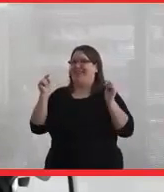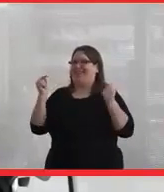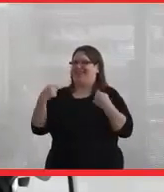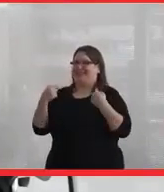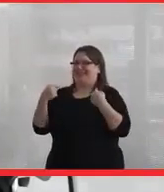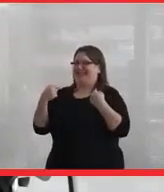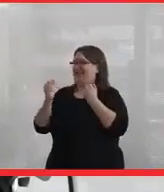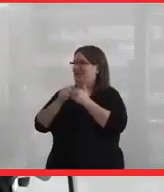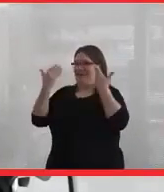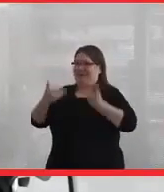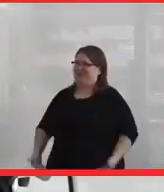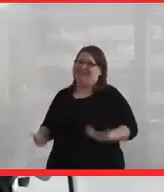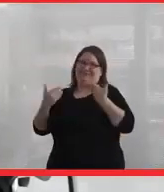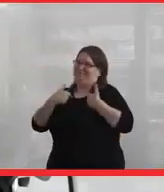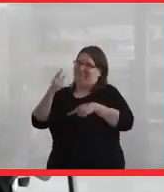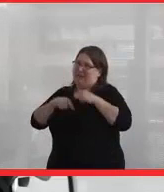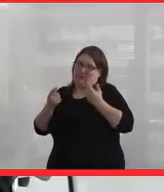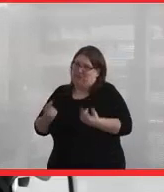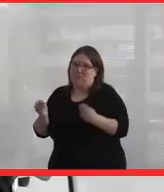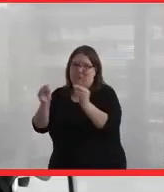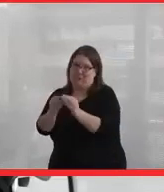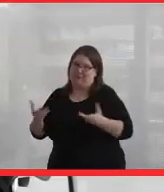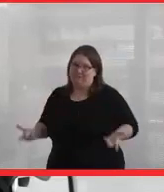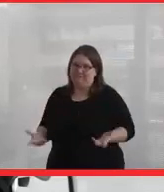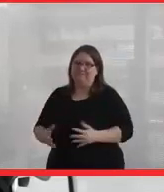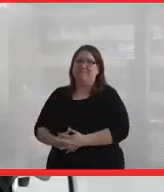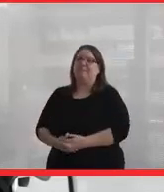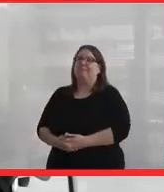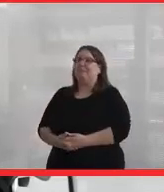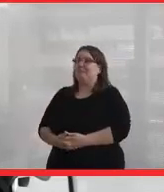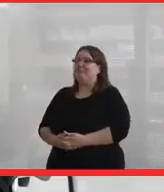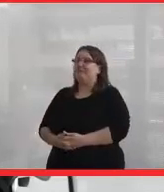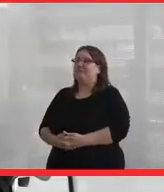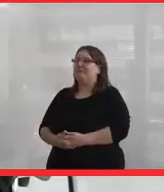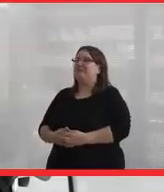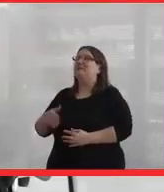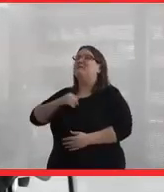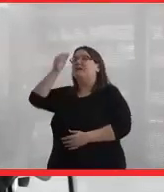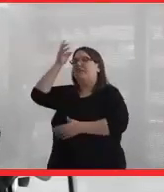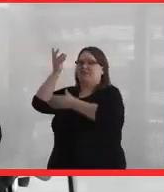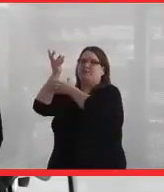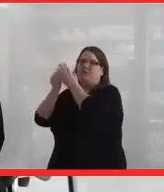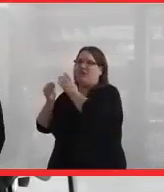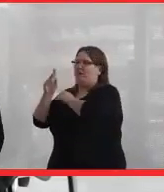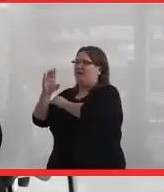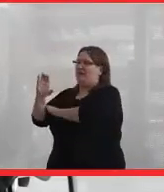Because without this house, I can't do anything else. My deceased mother was Catharine Hill.